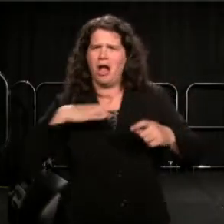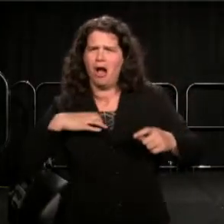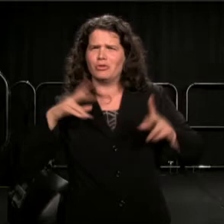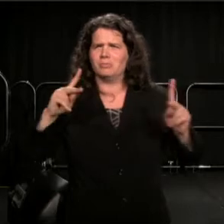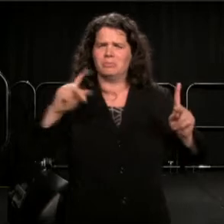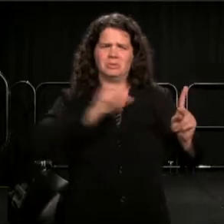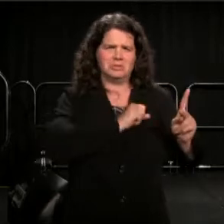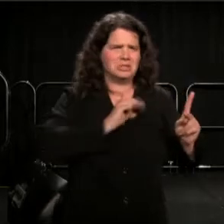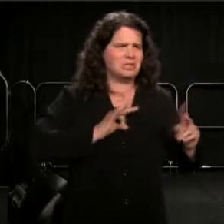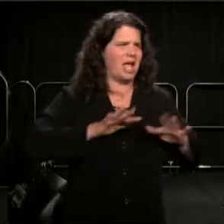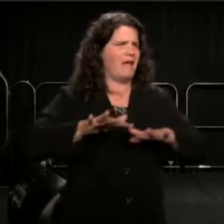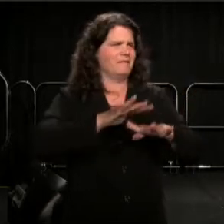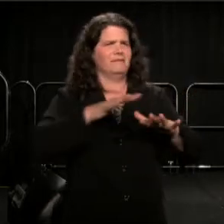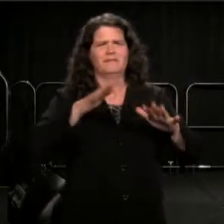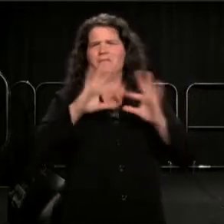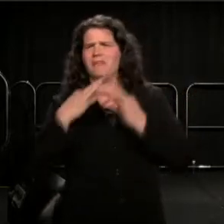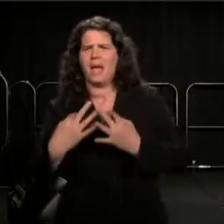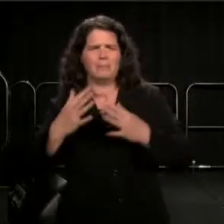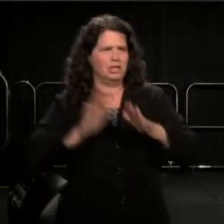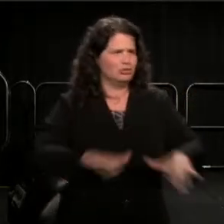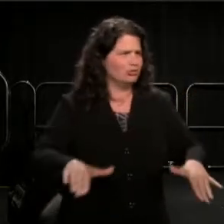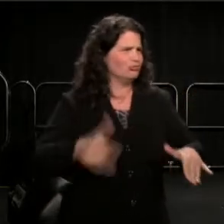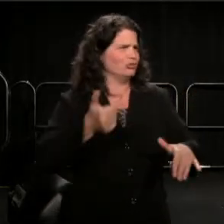children and grandchildren.